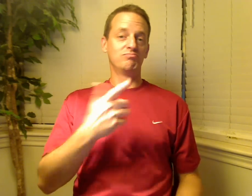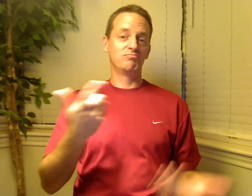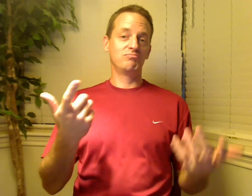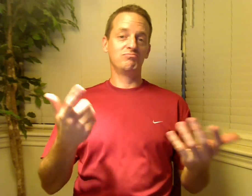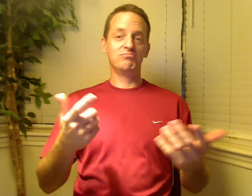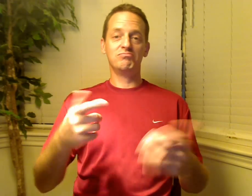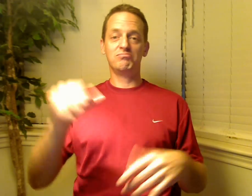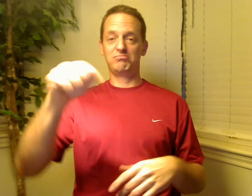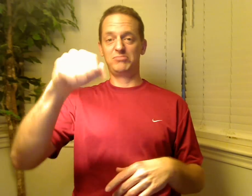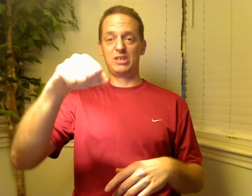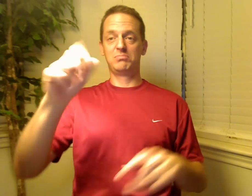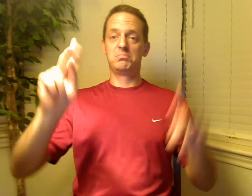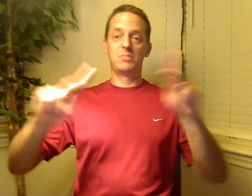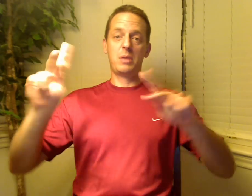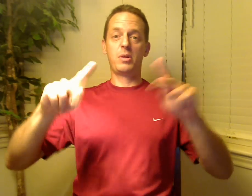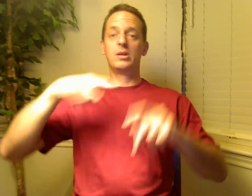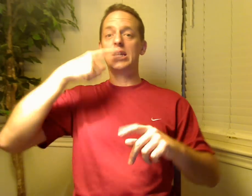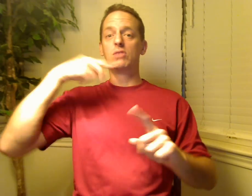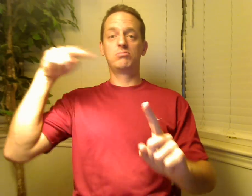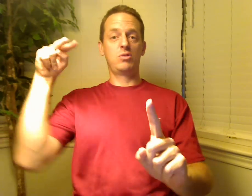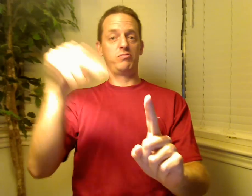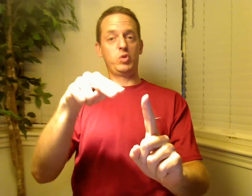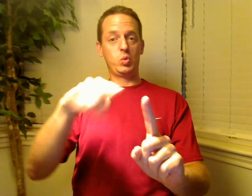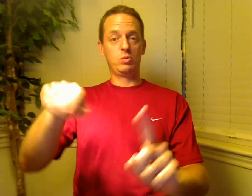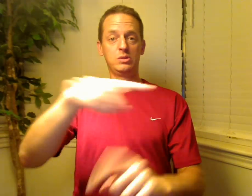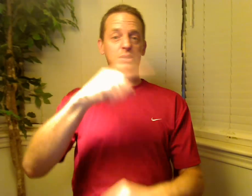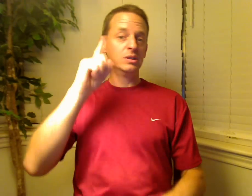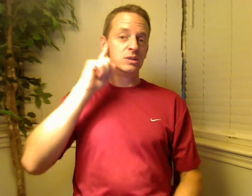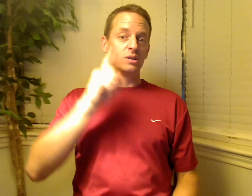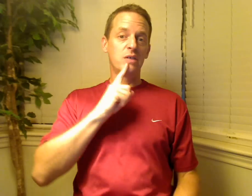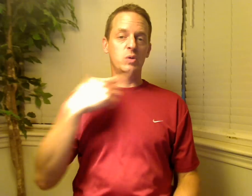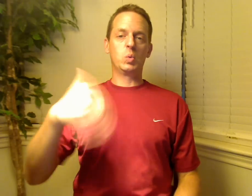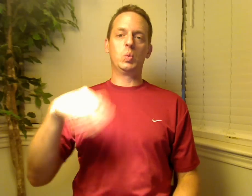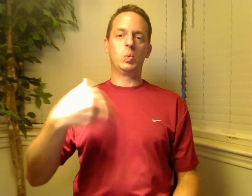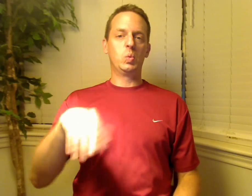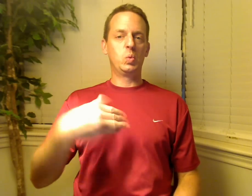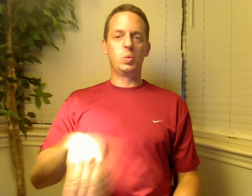It is very true that hearing people view Deaf people